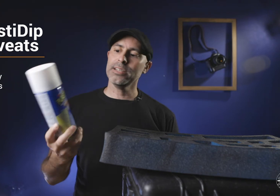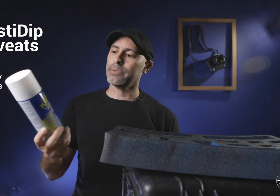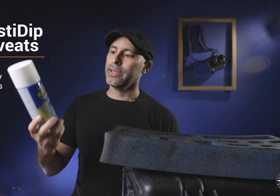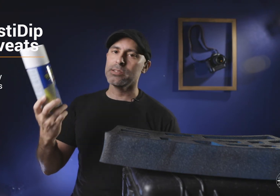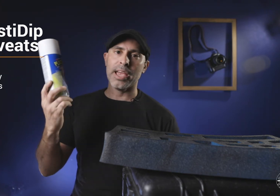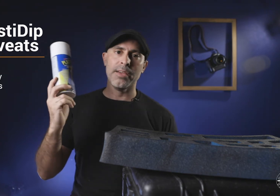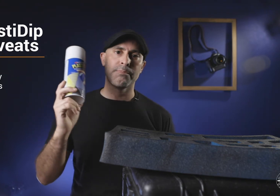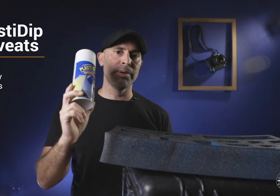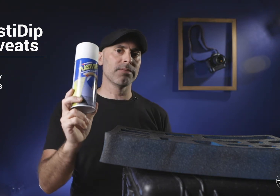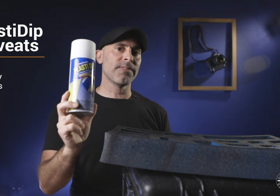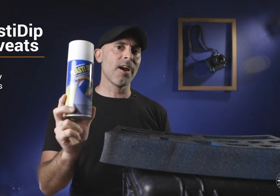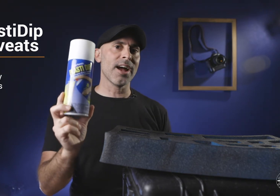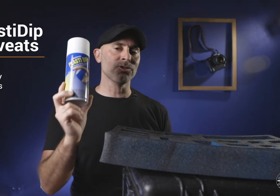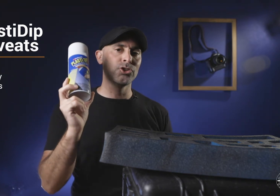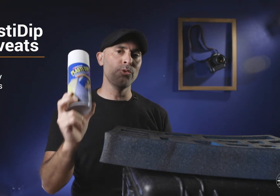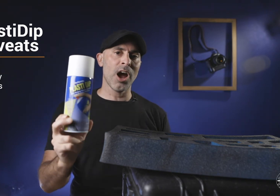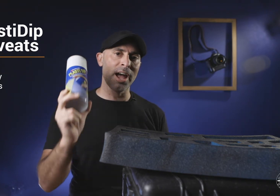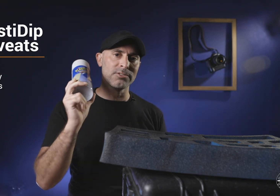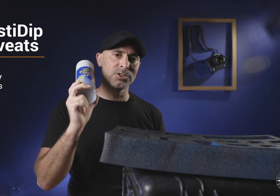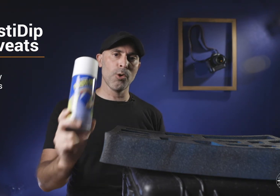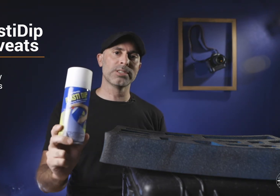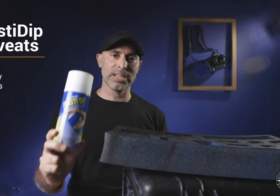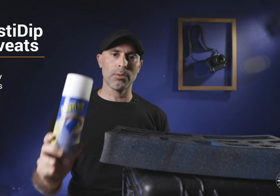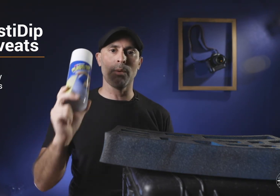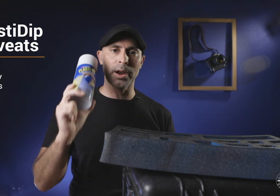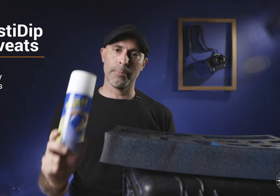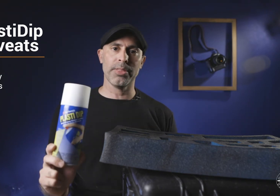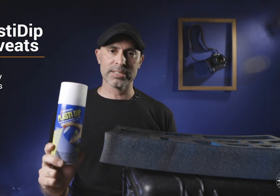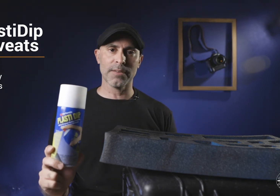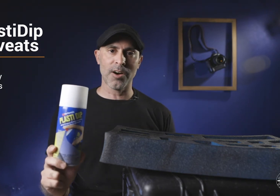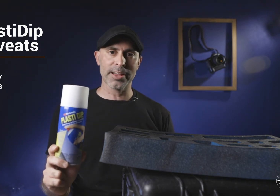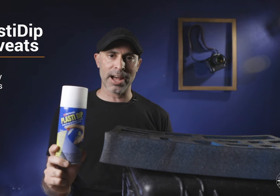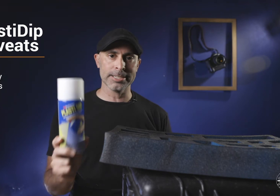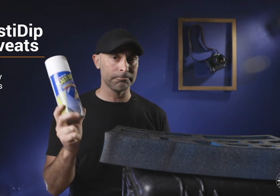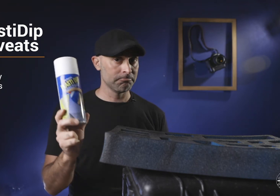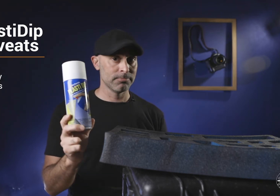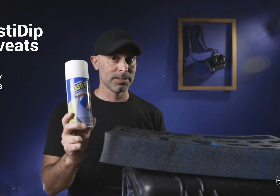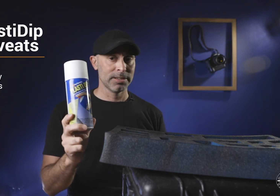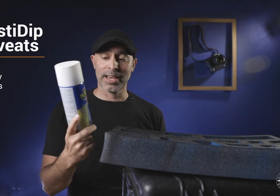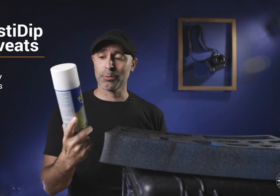Dip is a bit of a fire hazard do not smoke a cigarette while you're putting this stuff on guys